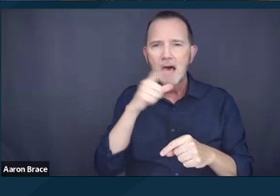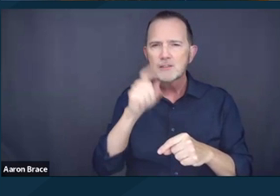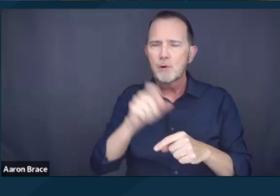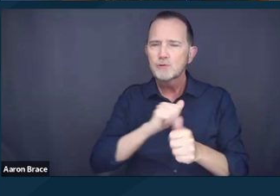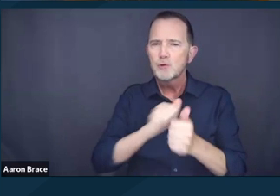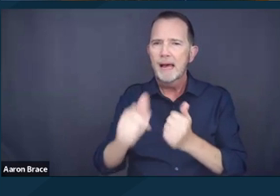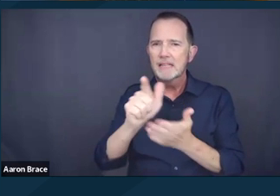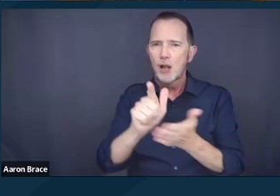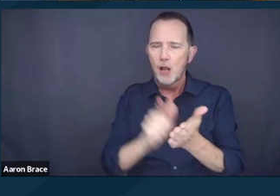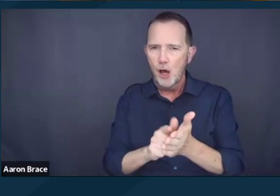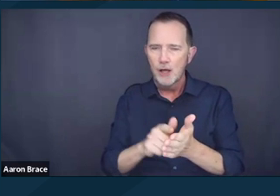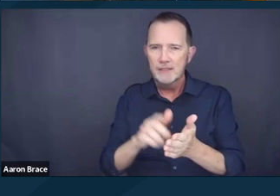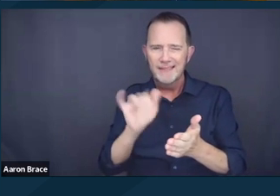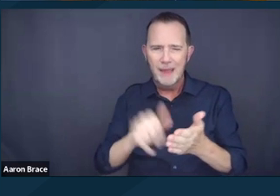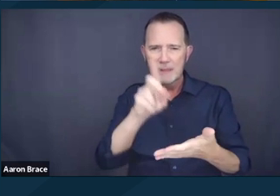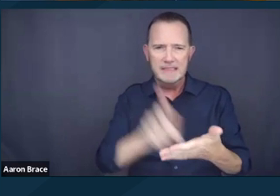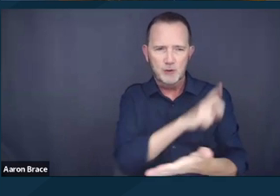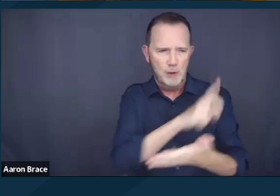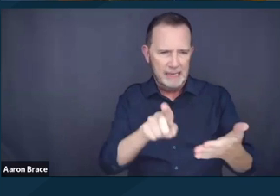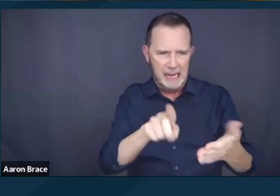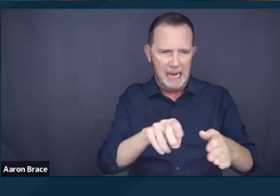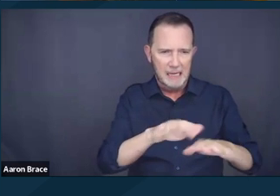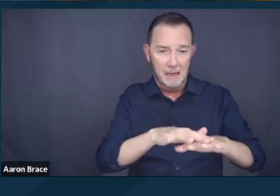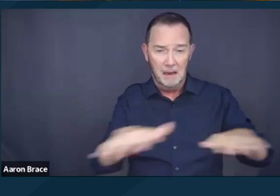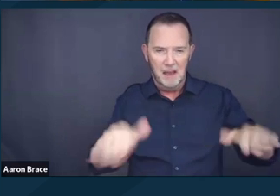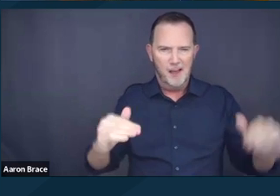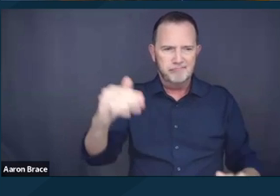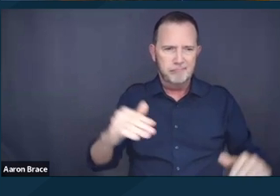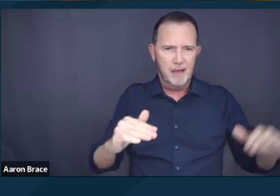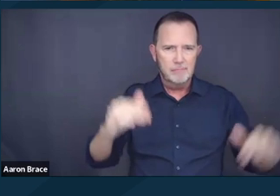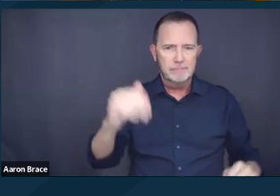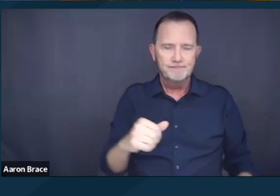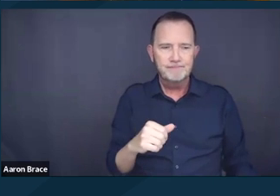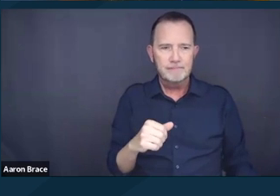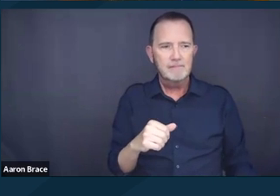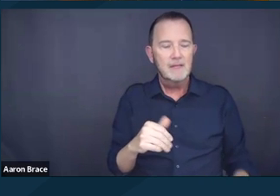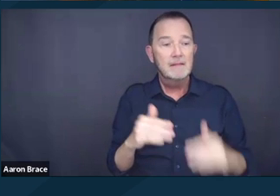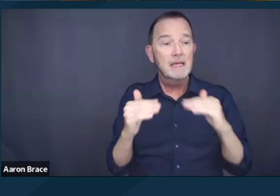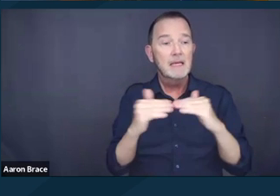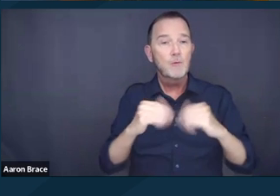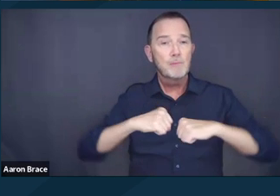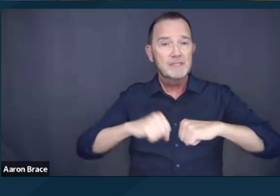between people that are based on certain class protections. The Equal Protection Clause is in theory